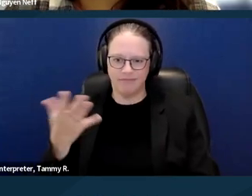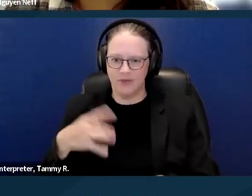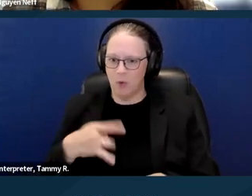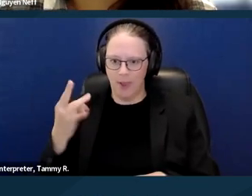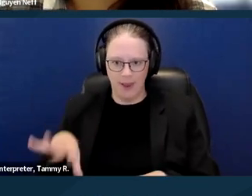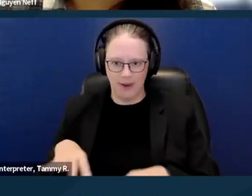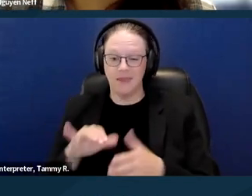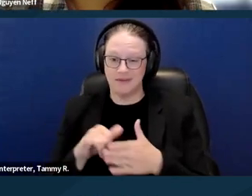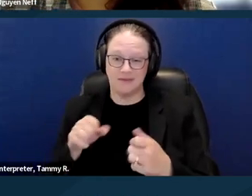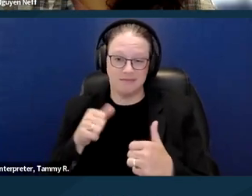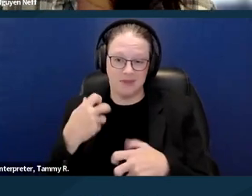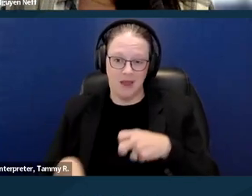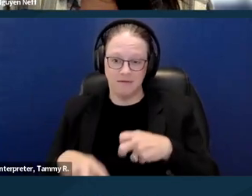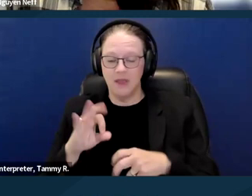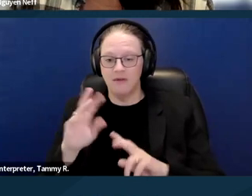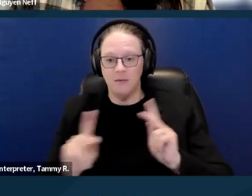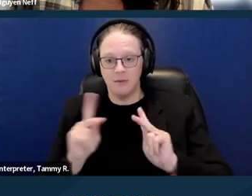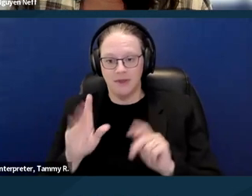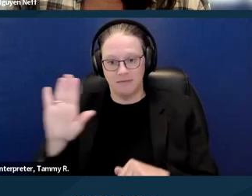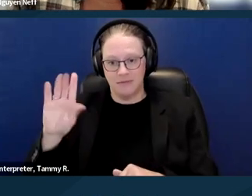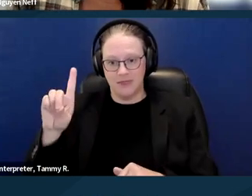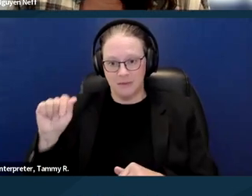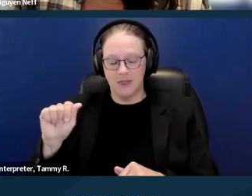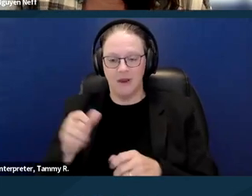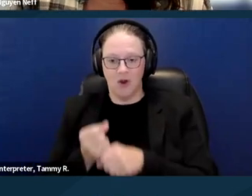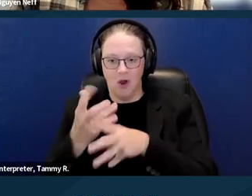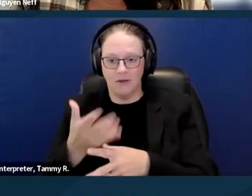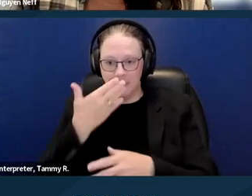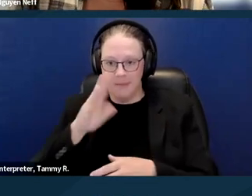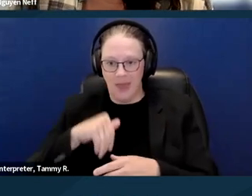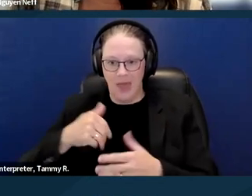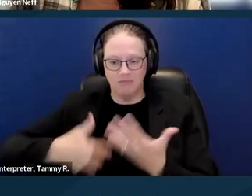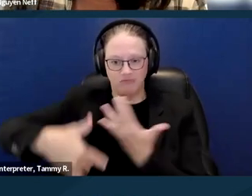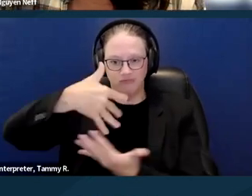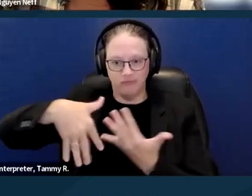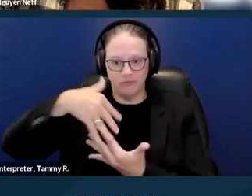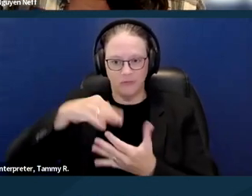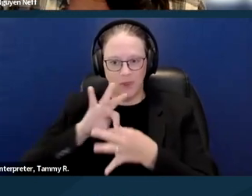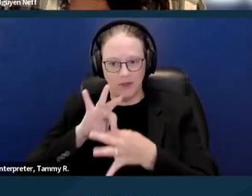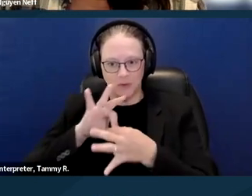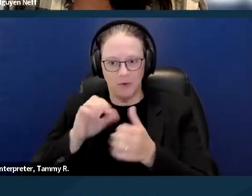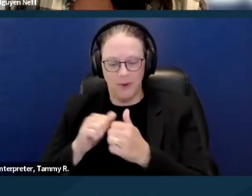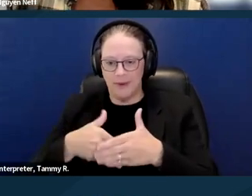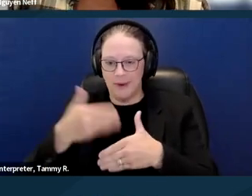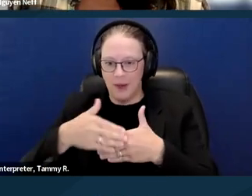If people's disability leads to bad interpersonal relationships with their neighbors and that leads to maybe an unlawful detainer case